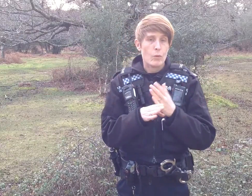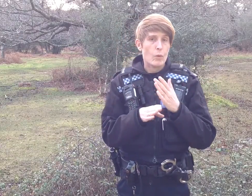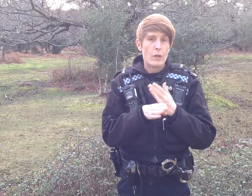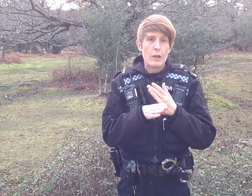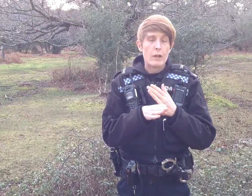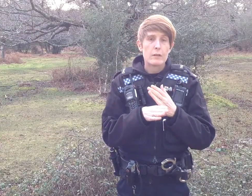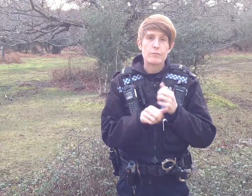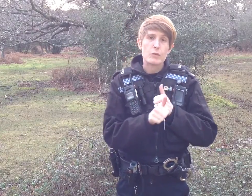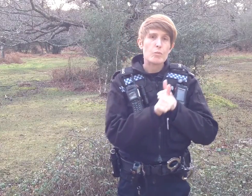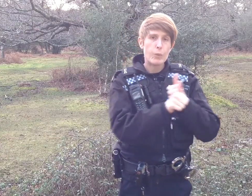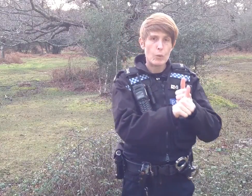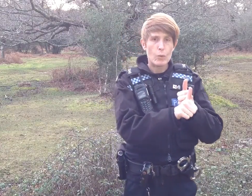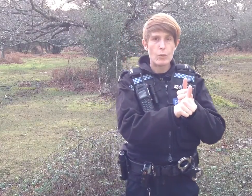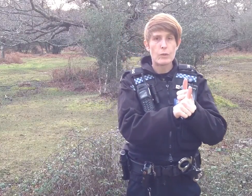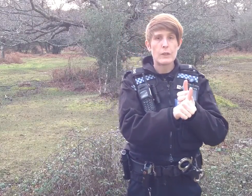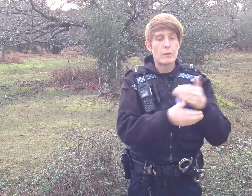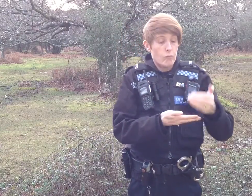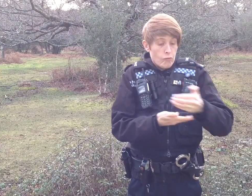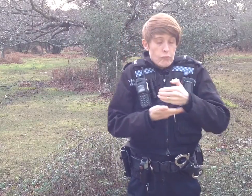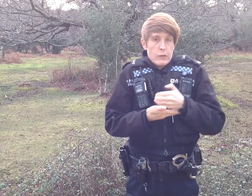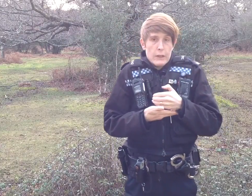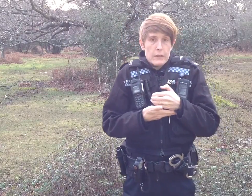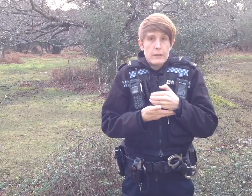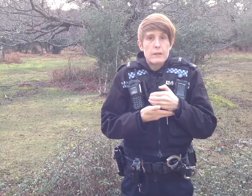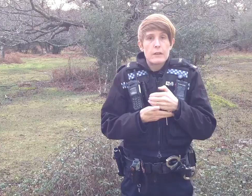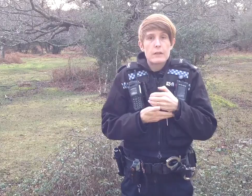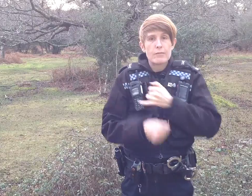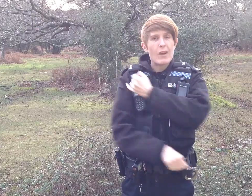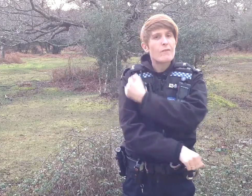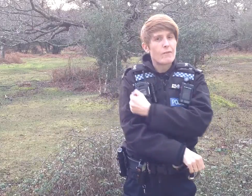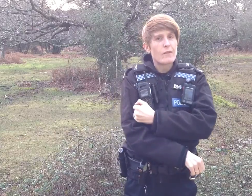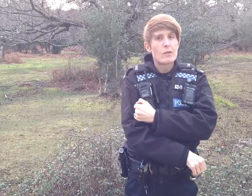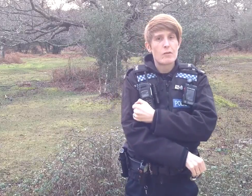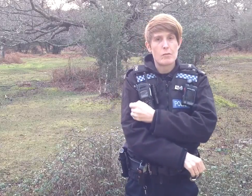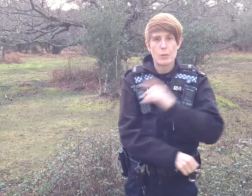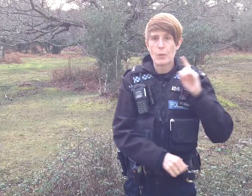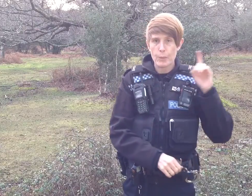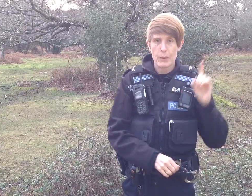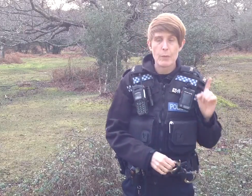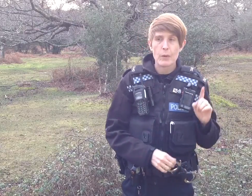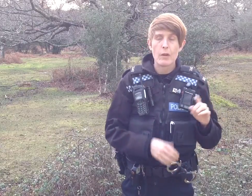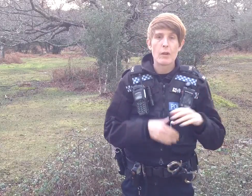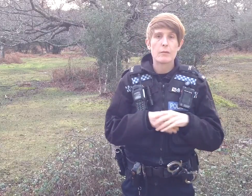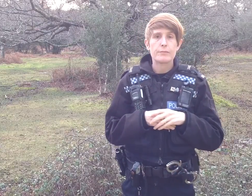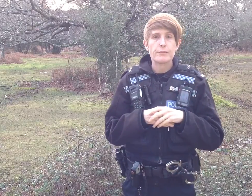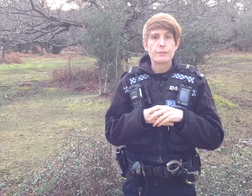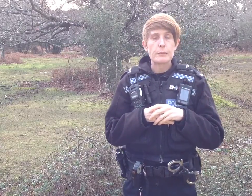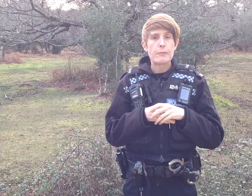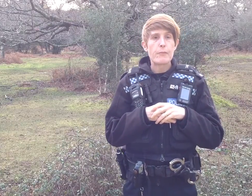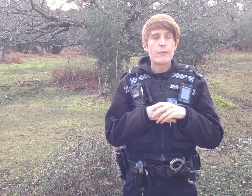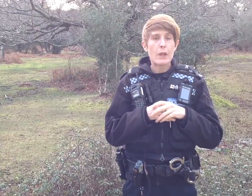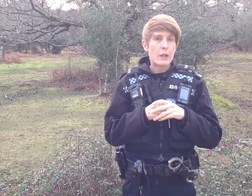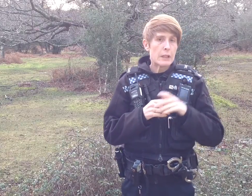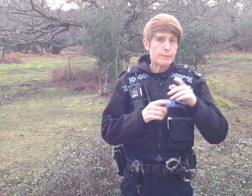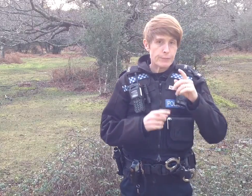We all work to support and protect vulnerable people.